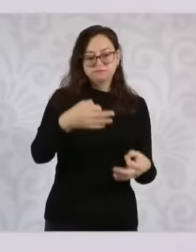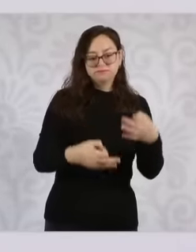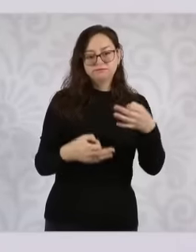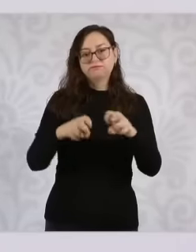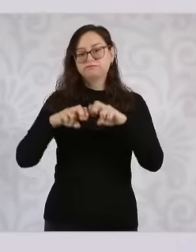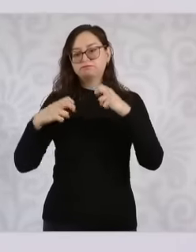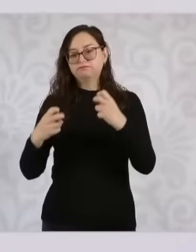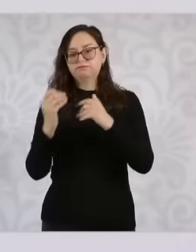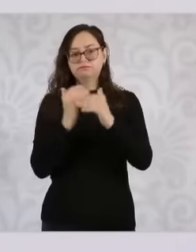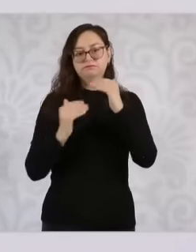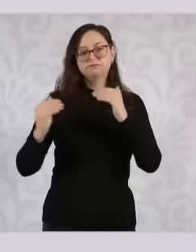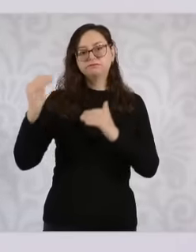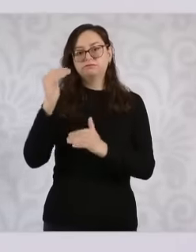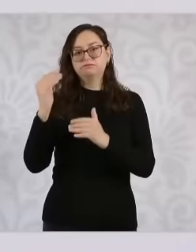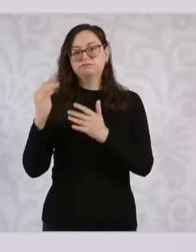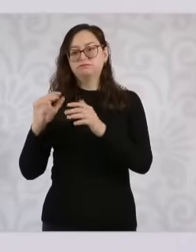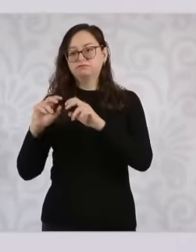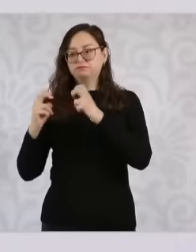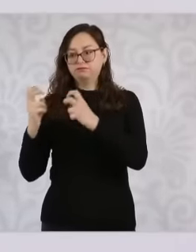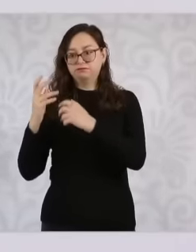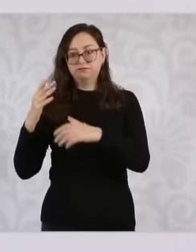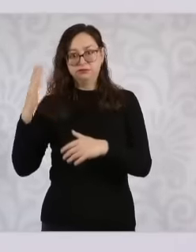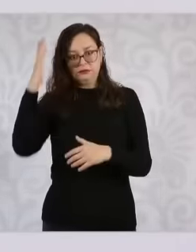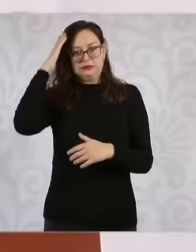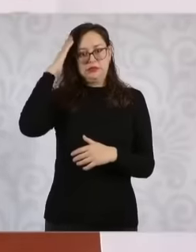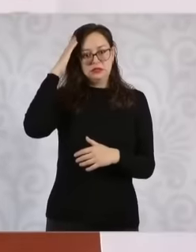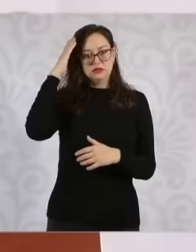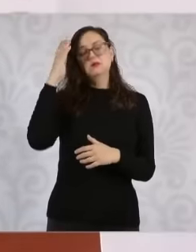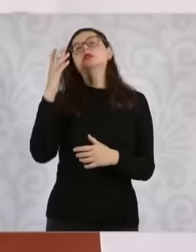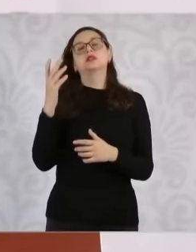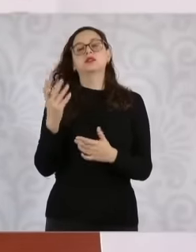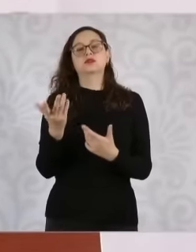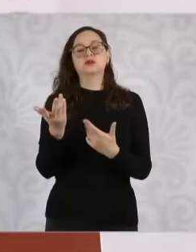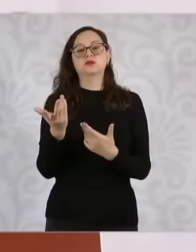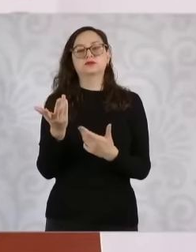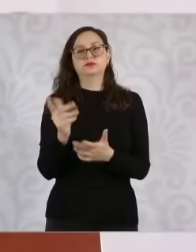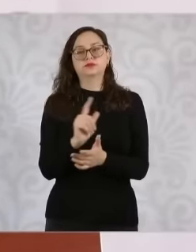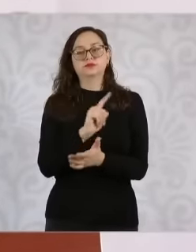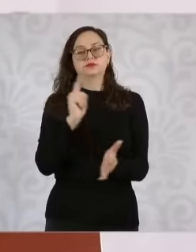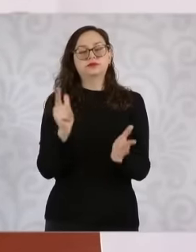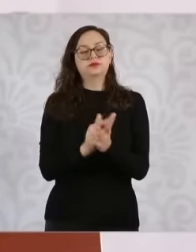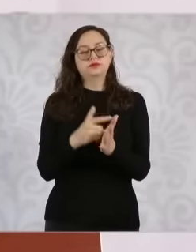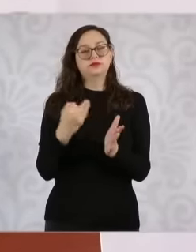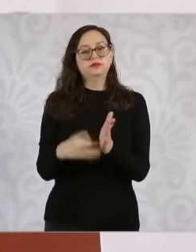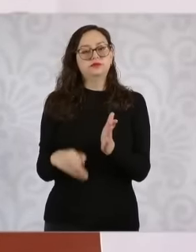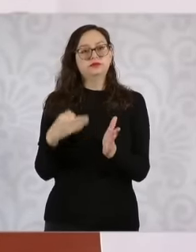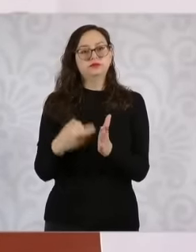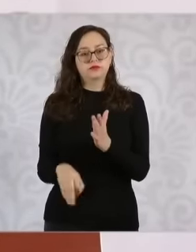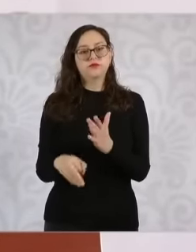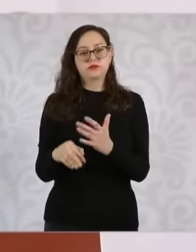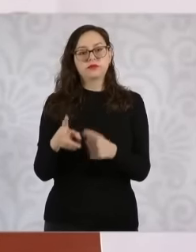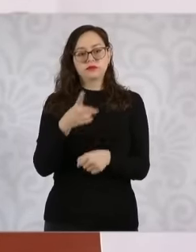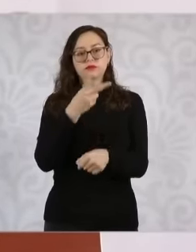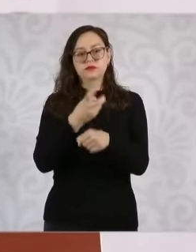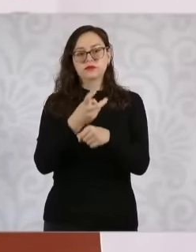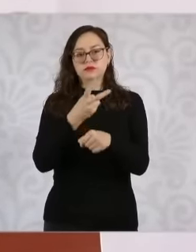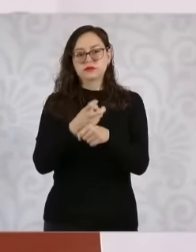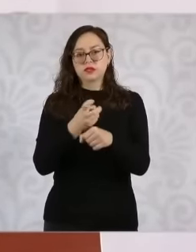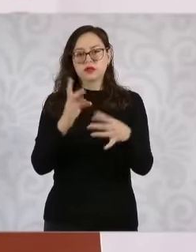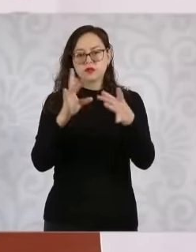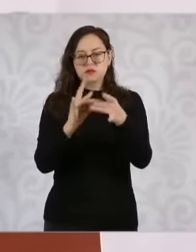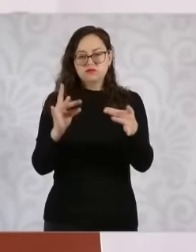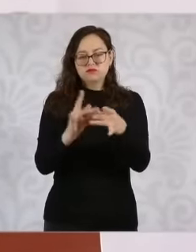considered that it was important to send this law or these secondary laws that clarify how